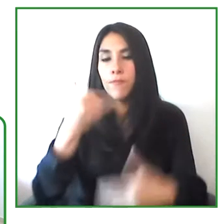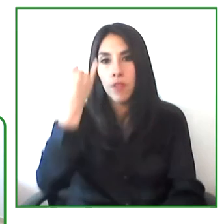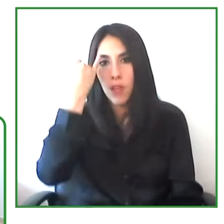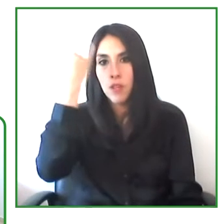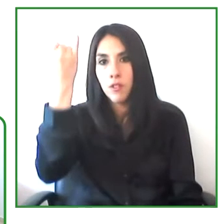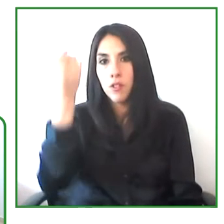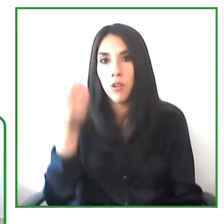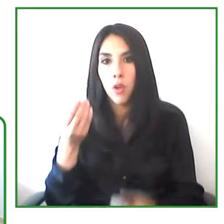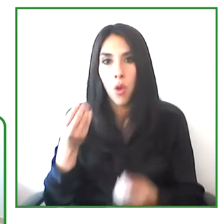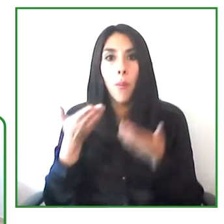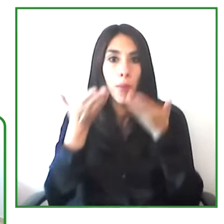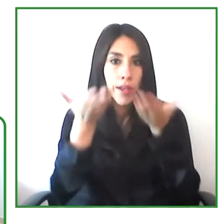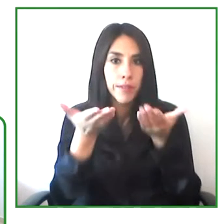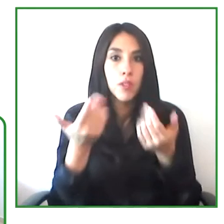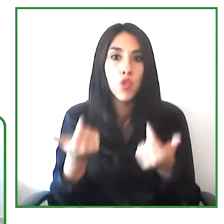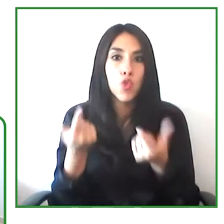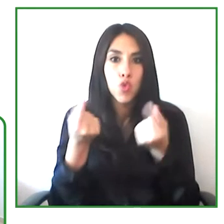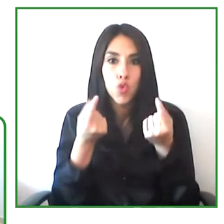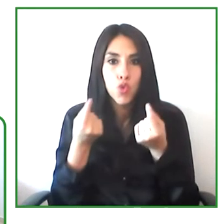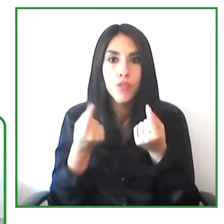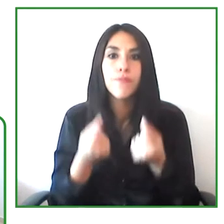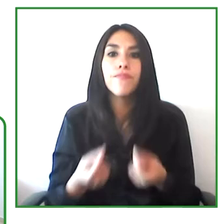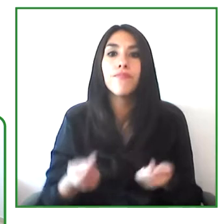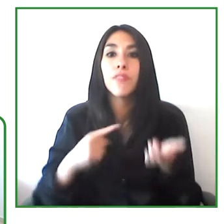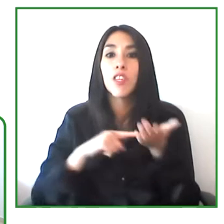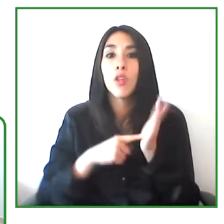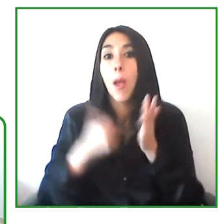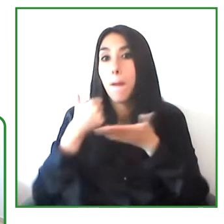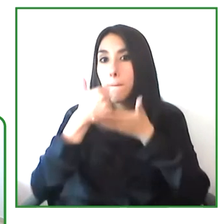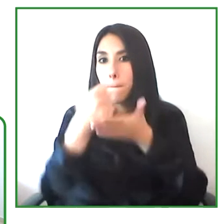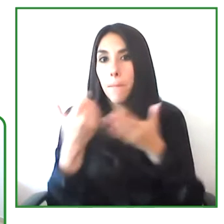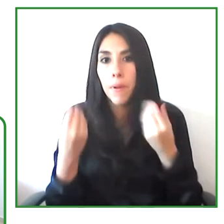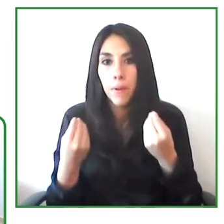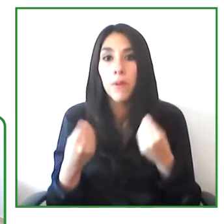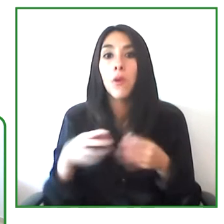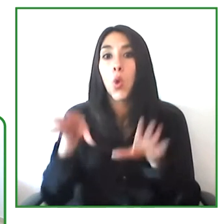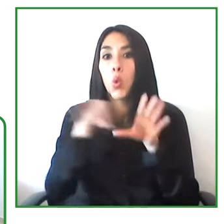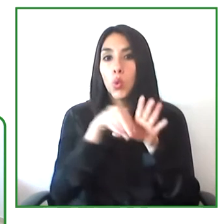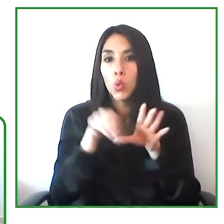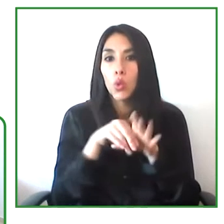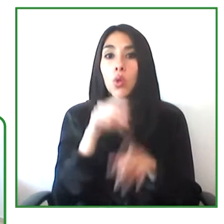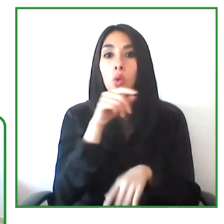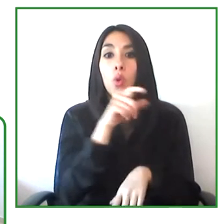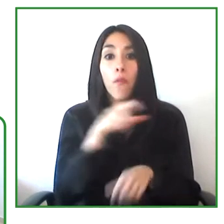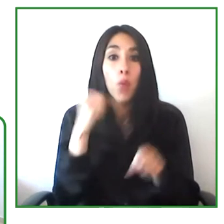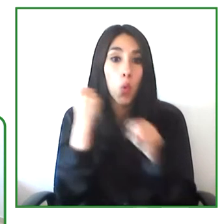technological solutions that will favor the incorporation of people with disabilities.